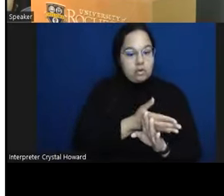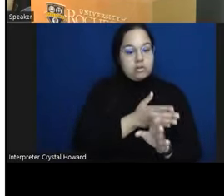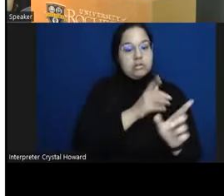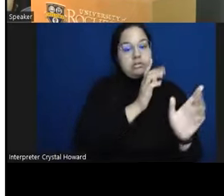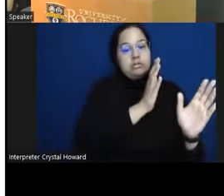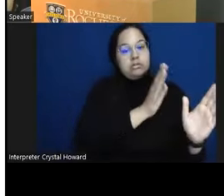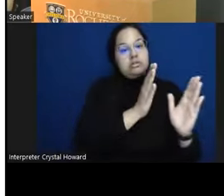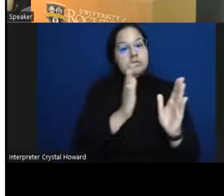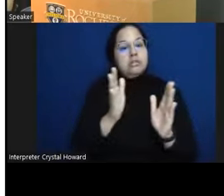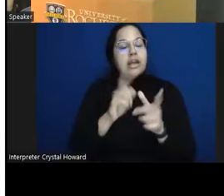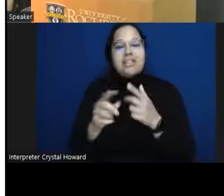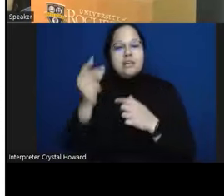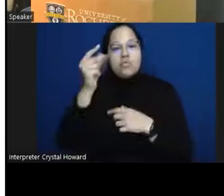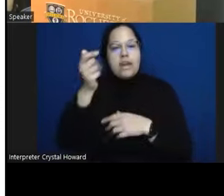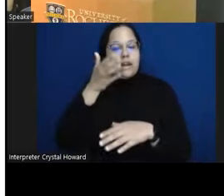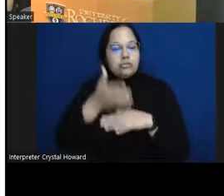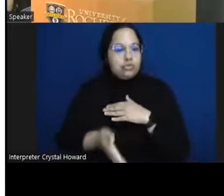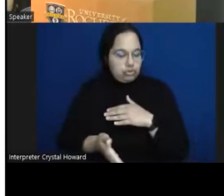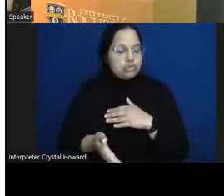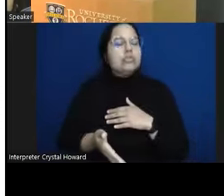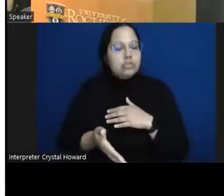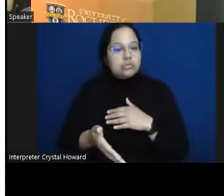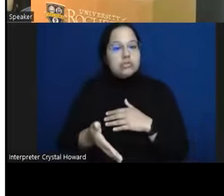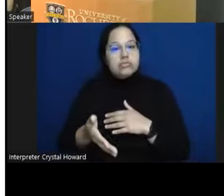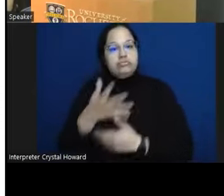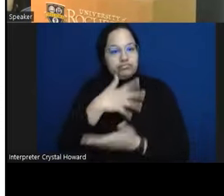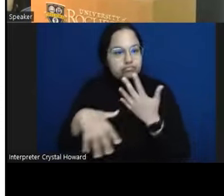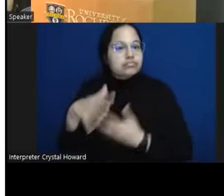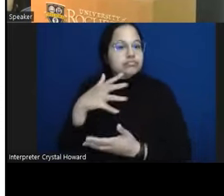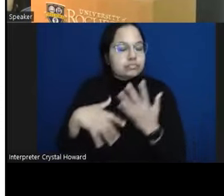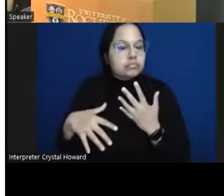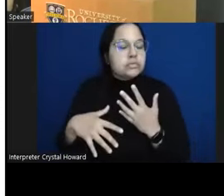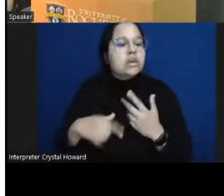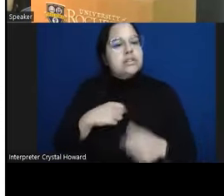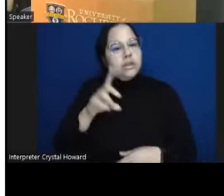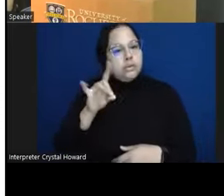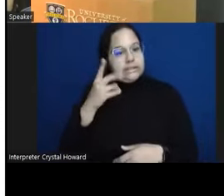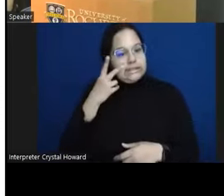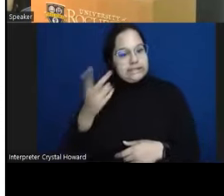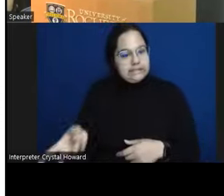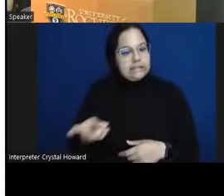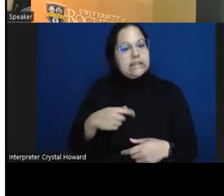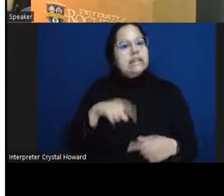socially relevant activities and so we did see a decrease across all of them but interestingly